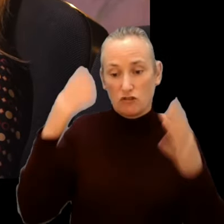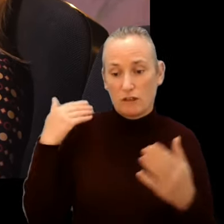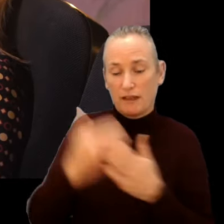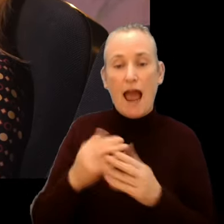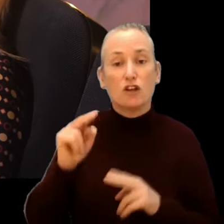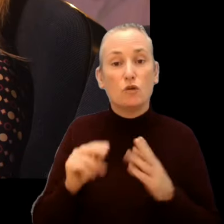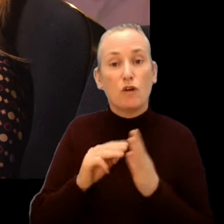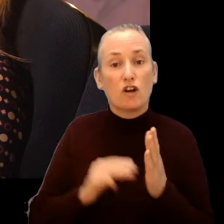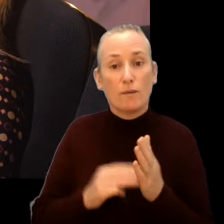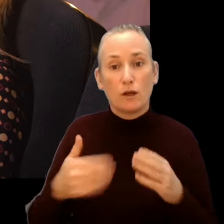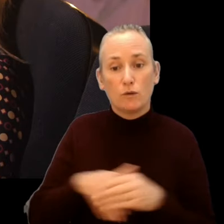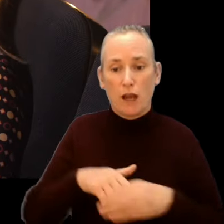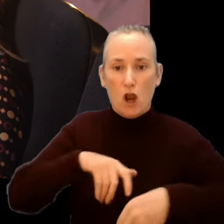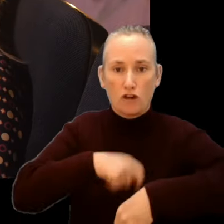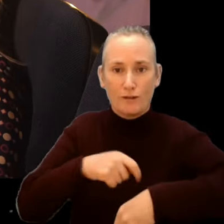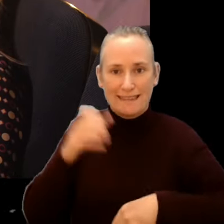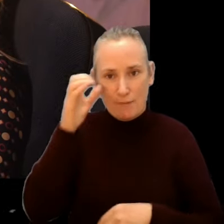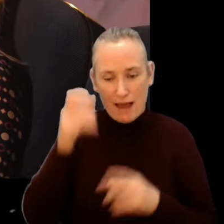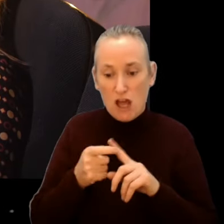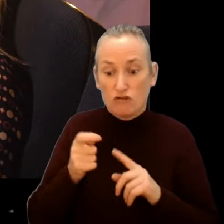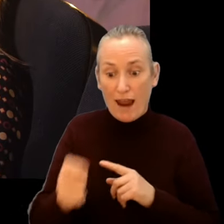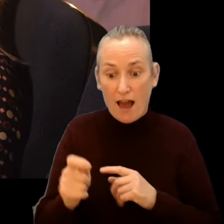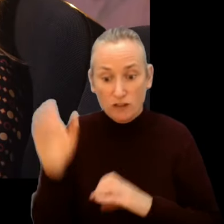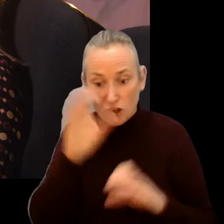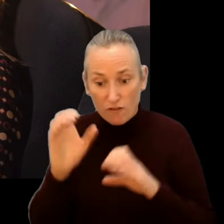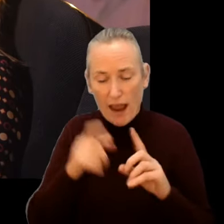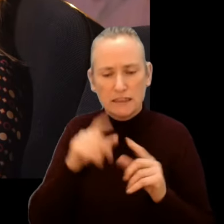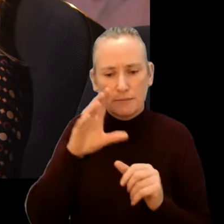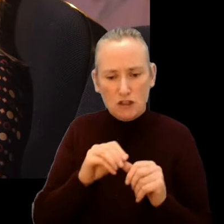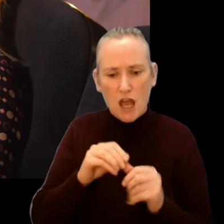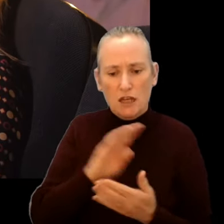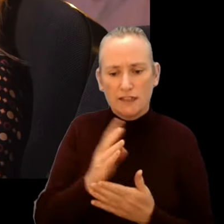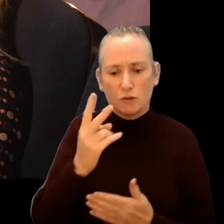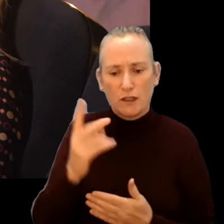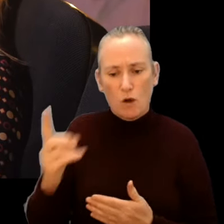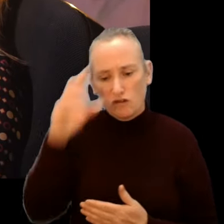including Culinary Cinema, our Trail of Discovery, a special 1921 Commemoration screening